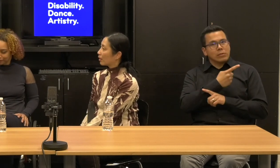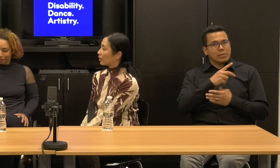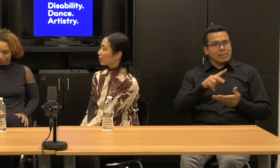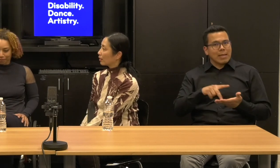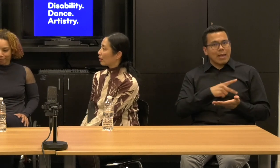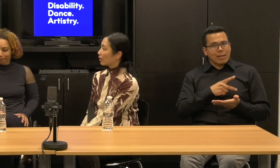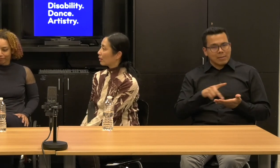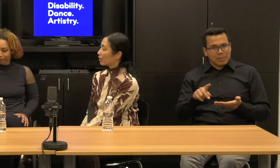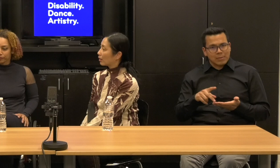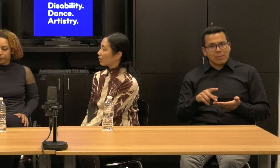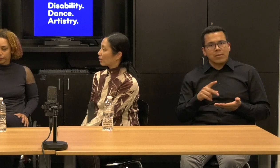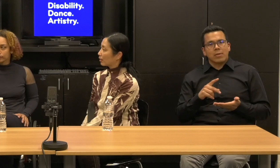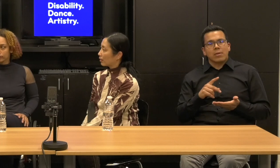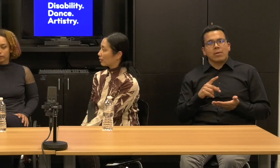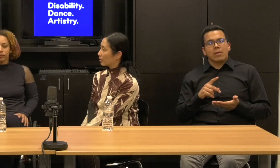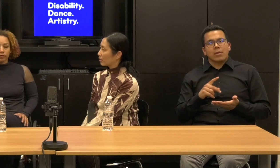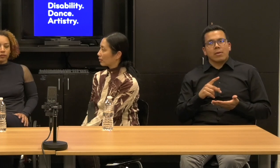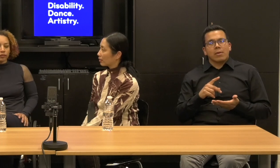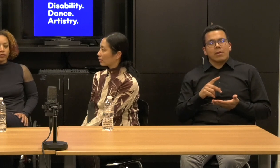in the dance field and even within disability dance.